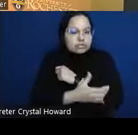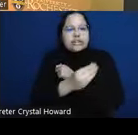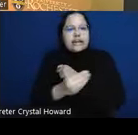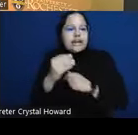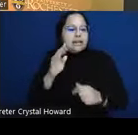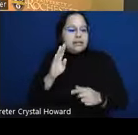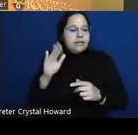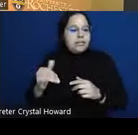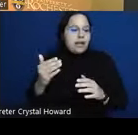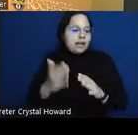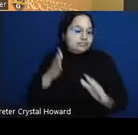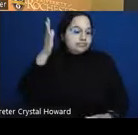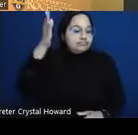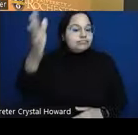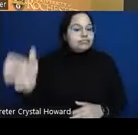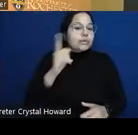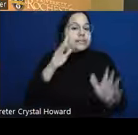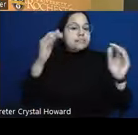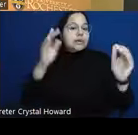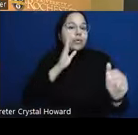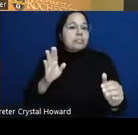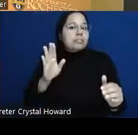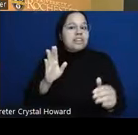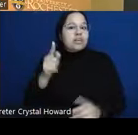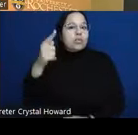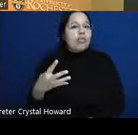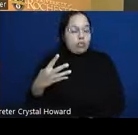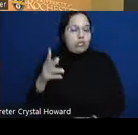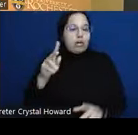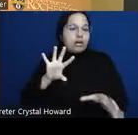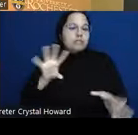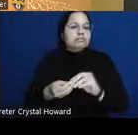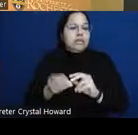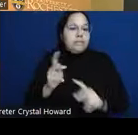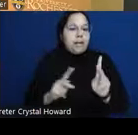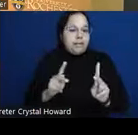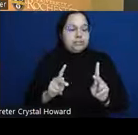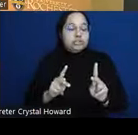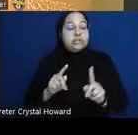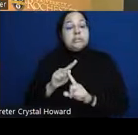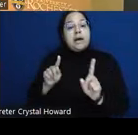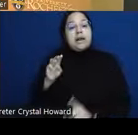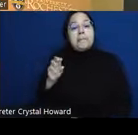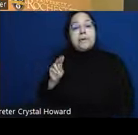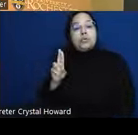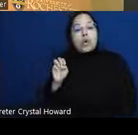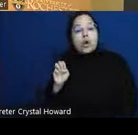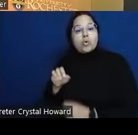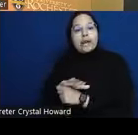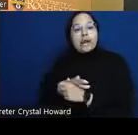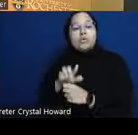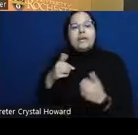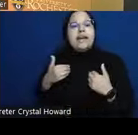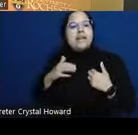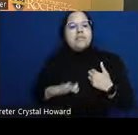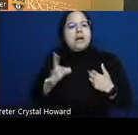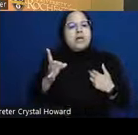Monroe County um we actually have about uh 18% of the population 19% in the city of Rochester